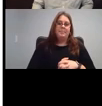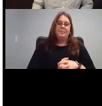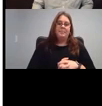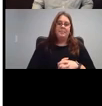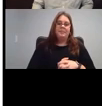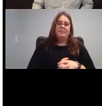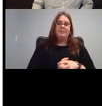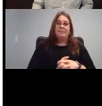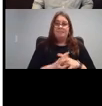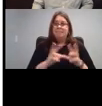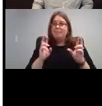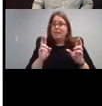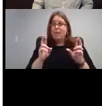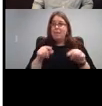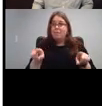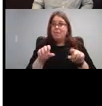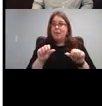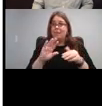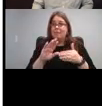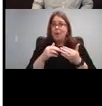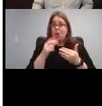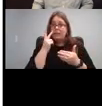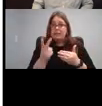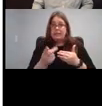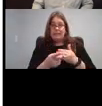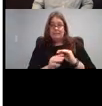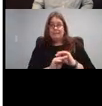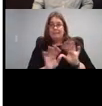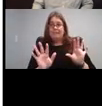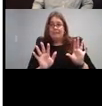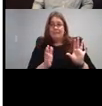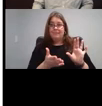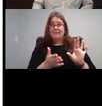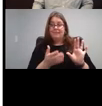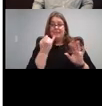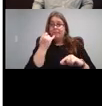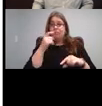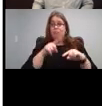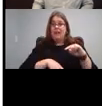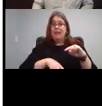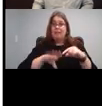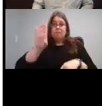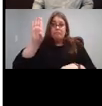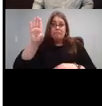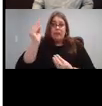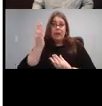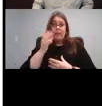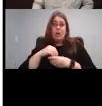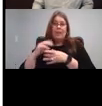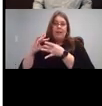I hope you can all see it. If you can't see it please say so in the chat. But